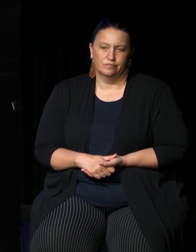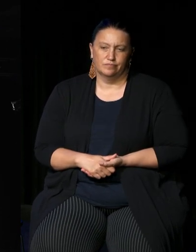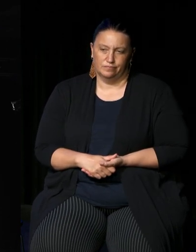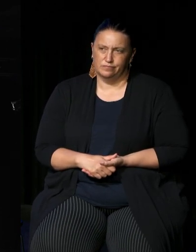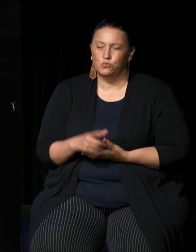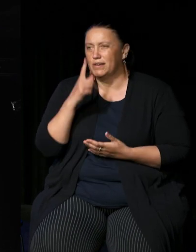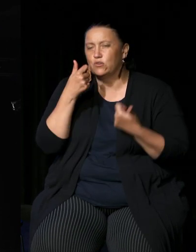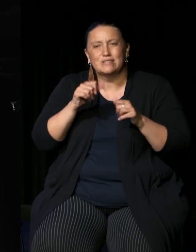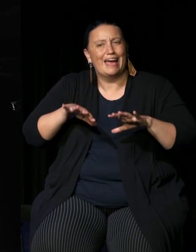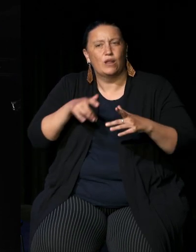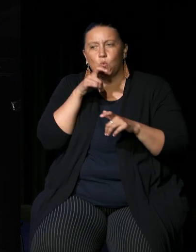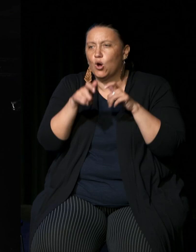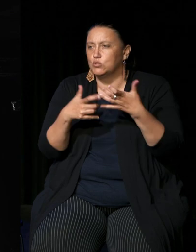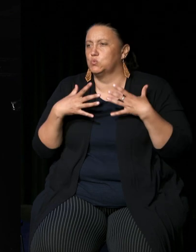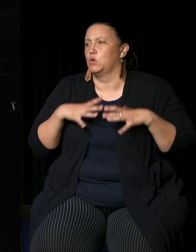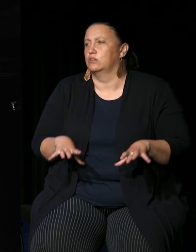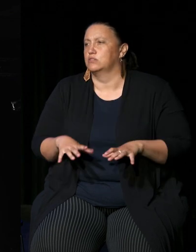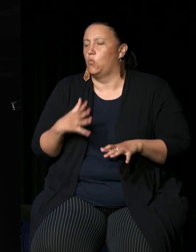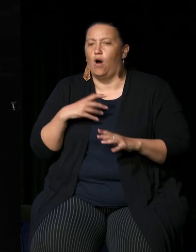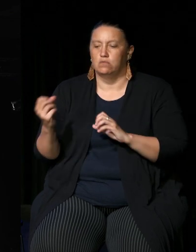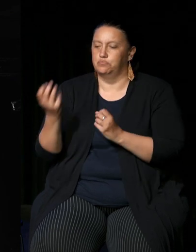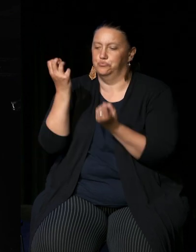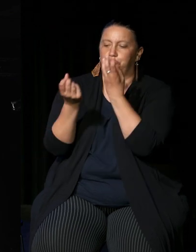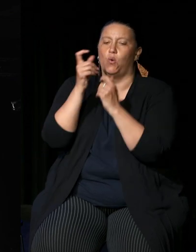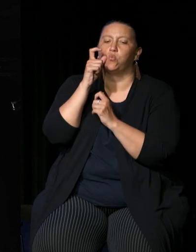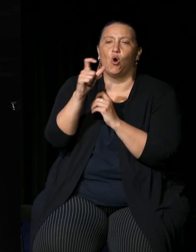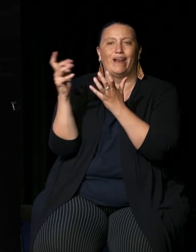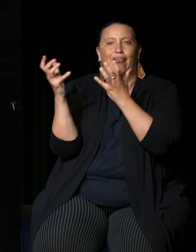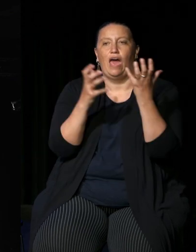uh and we'll get a bit of a word cloud going on in the background just to get a sense of